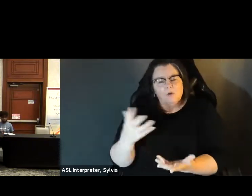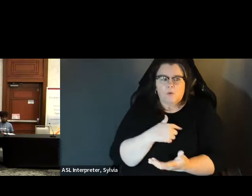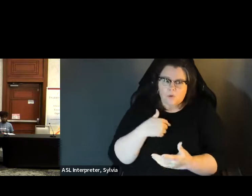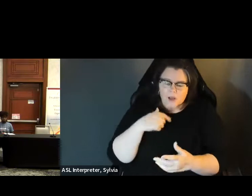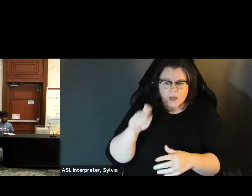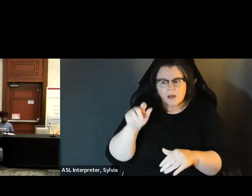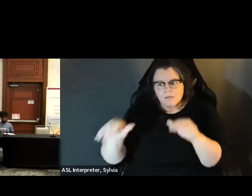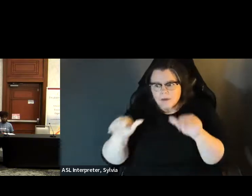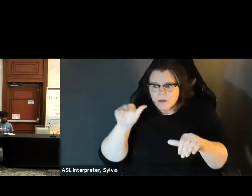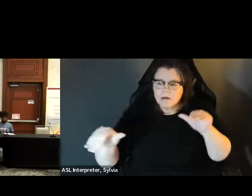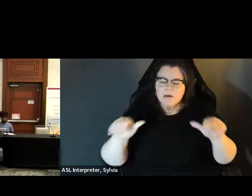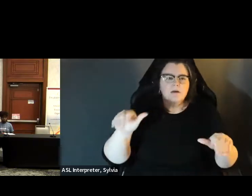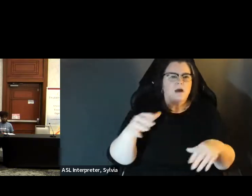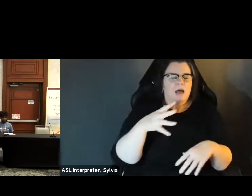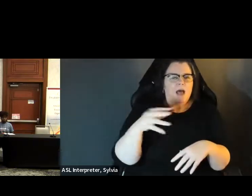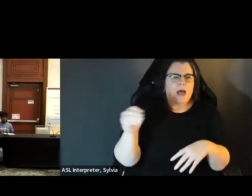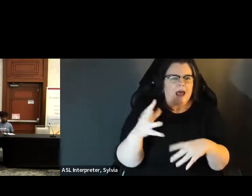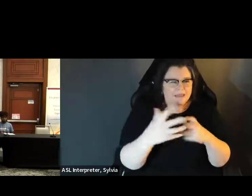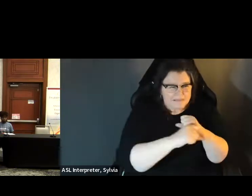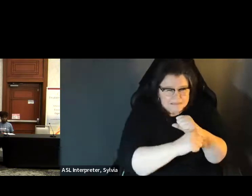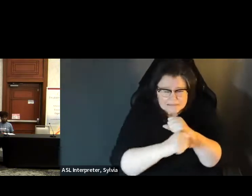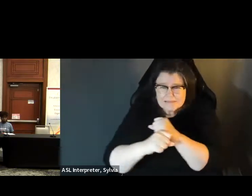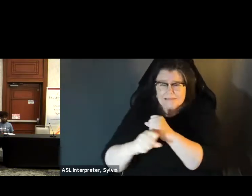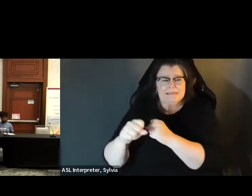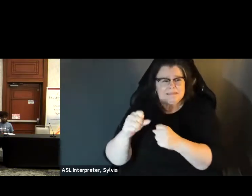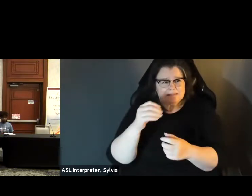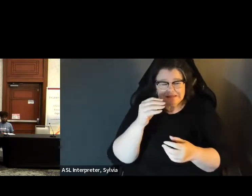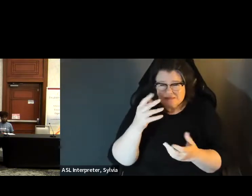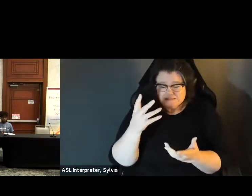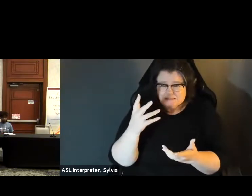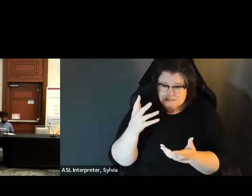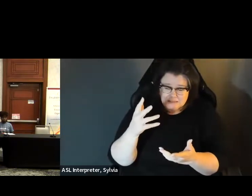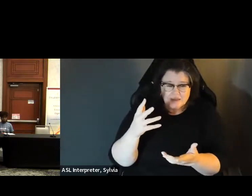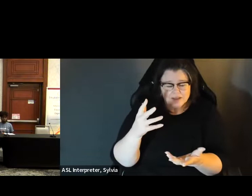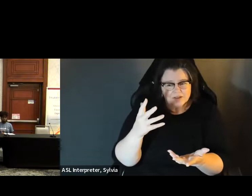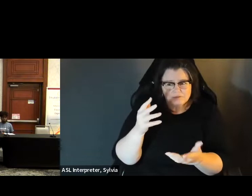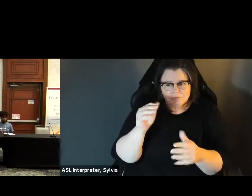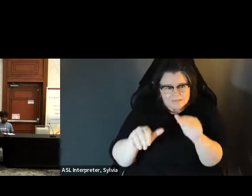important element to spread the word either through social PR releases and leaning in